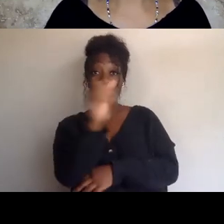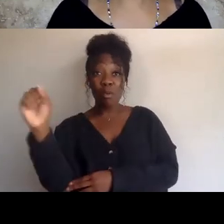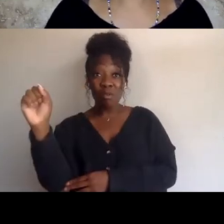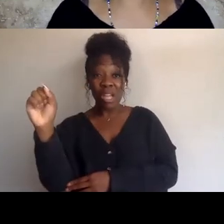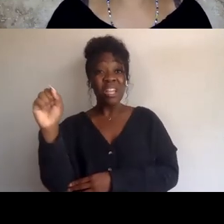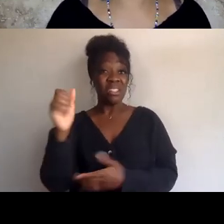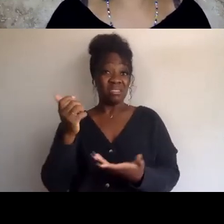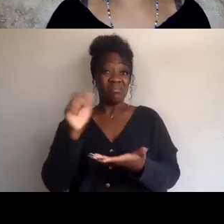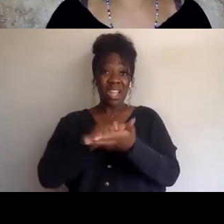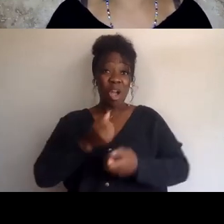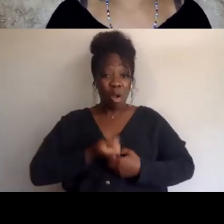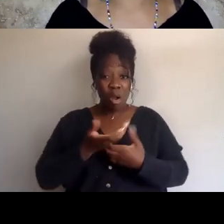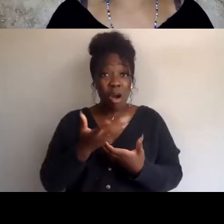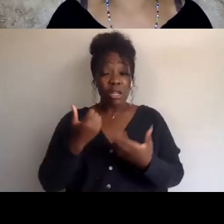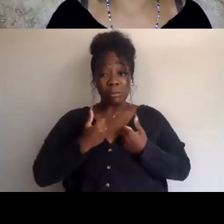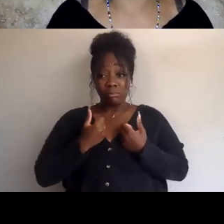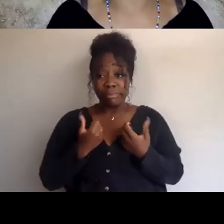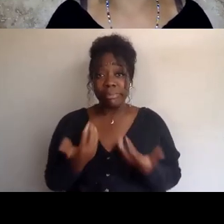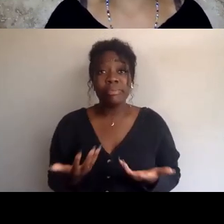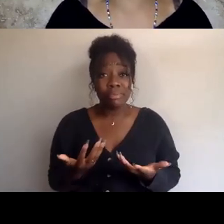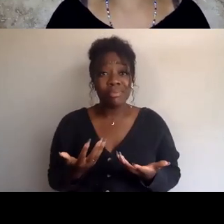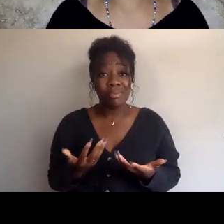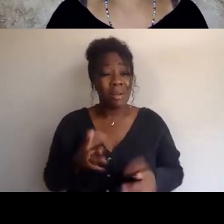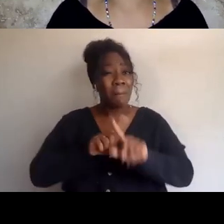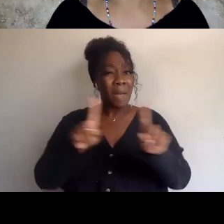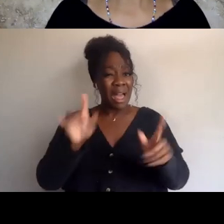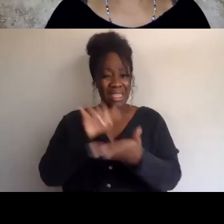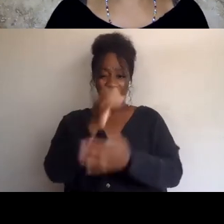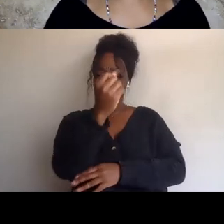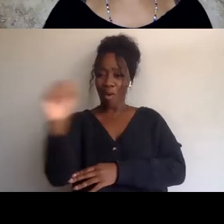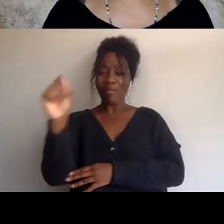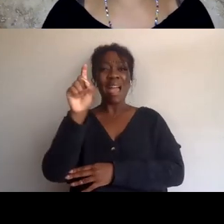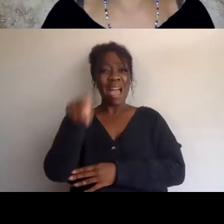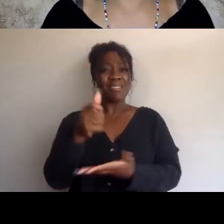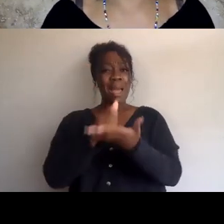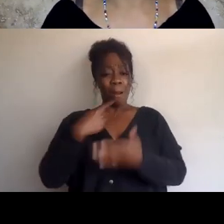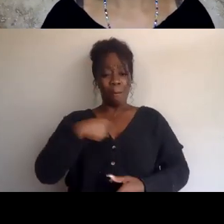We want this movement to be restorative, we wanna make sure that we feel fulfilled,